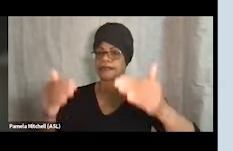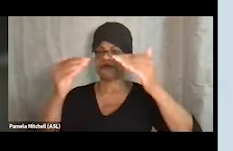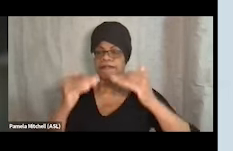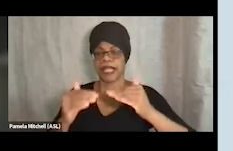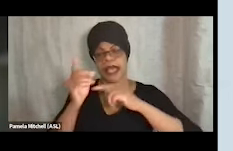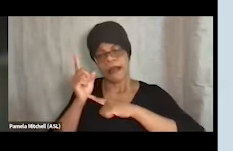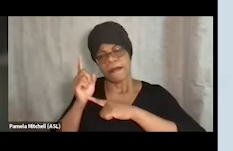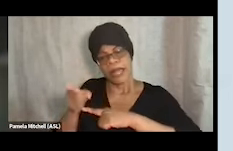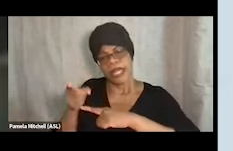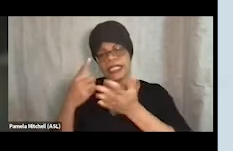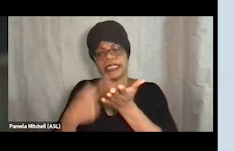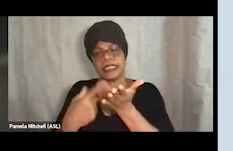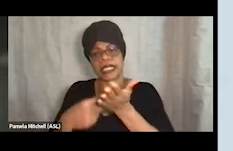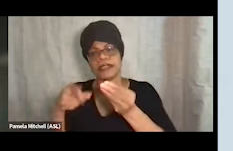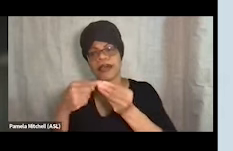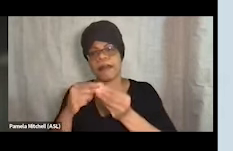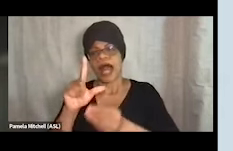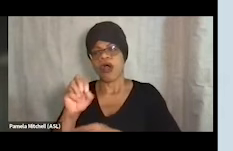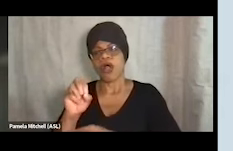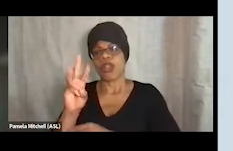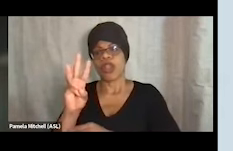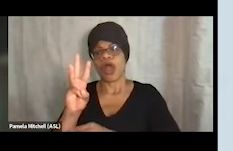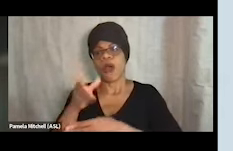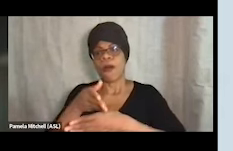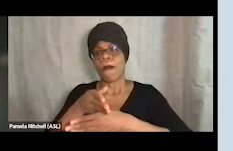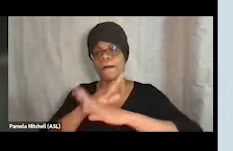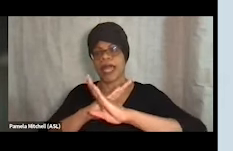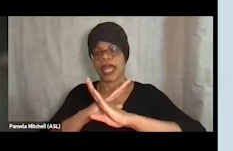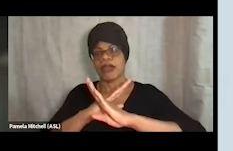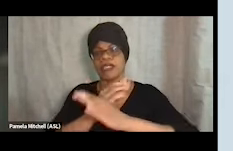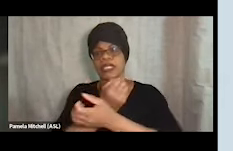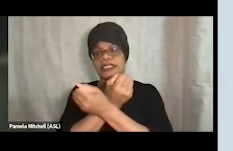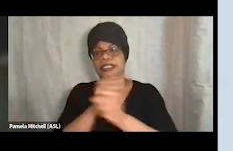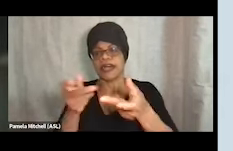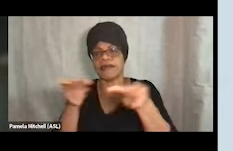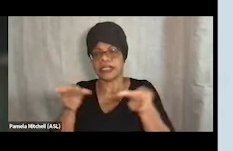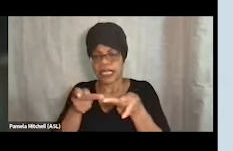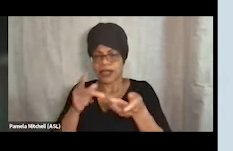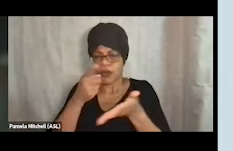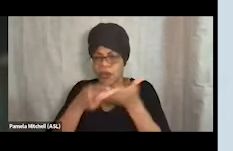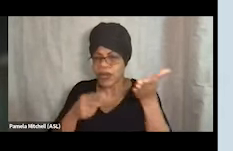a little bit about low-barrier shelters and kind of what that means. It's a rather broad term and it is meant to be.